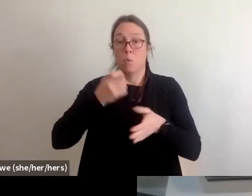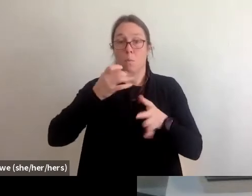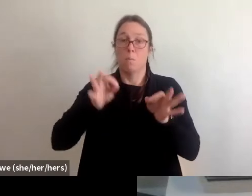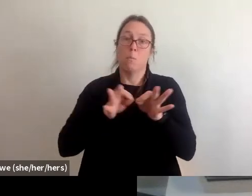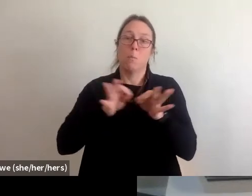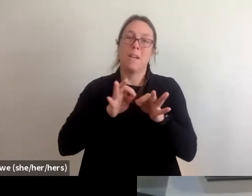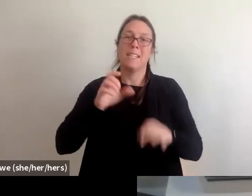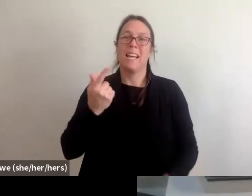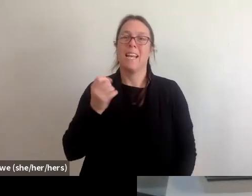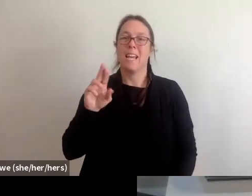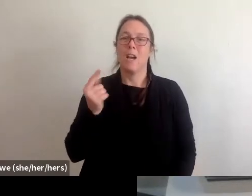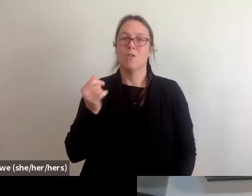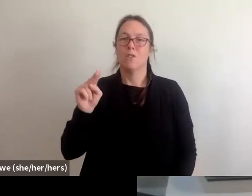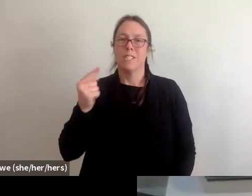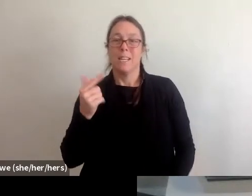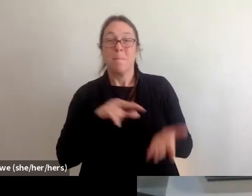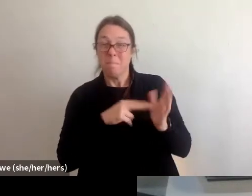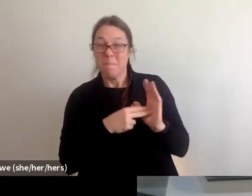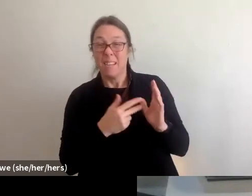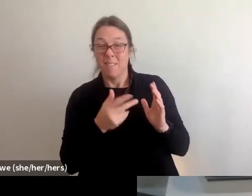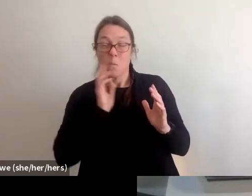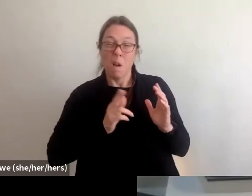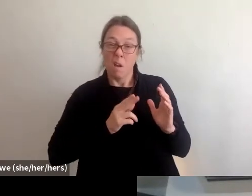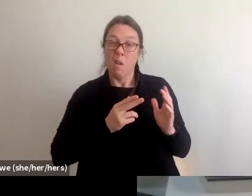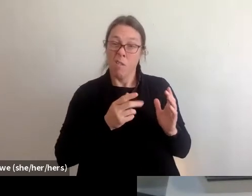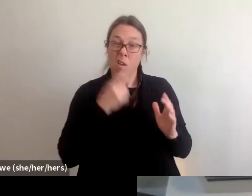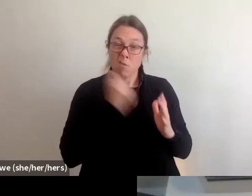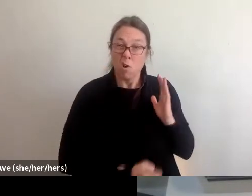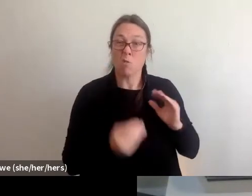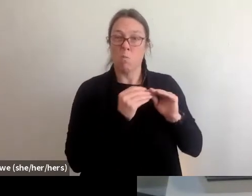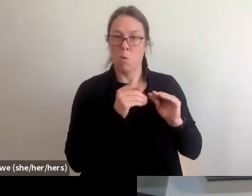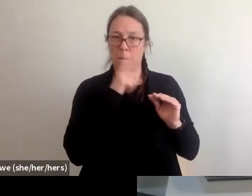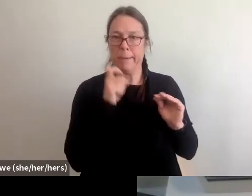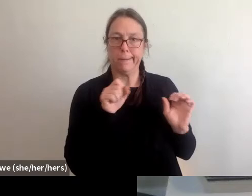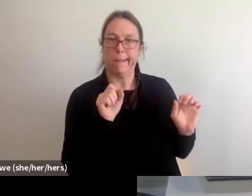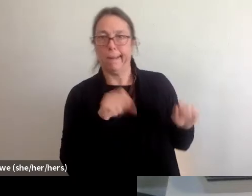during this winter storm, a lot of issues with like hotel pricing, with hotels jacking up the prices.